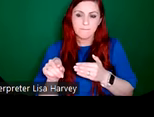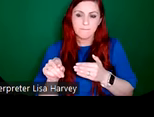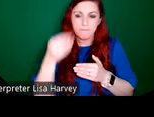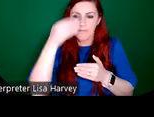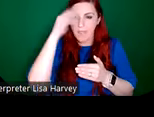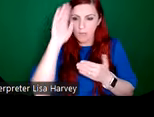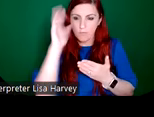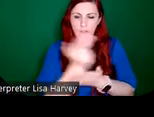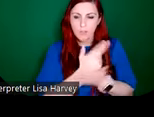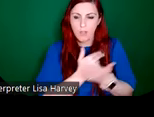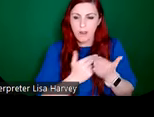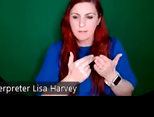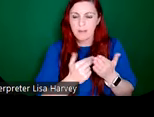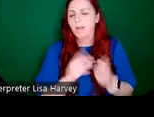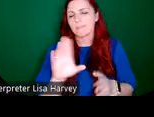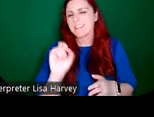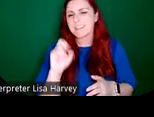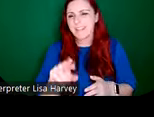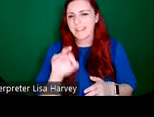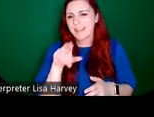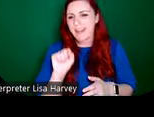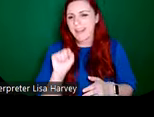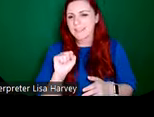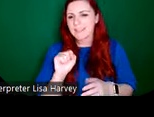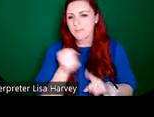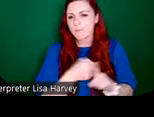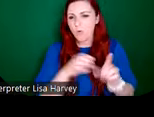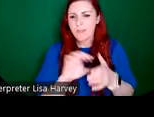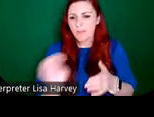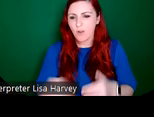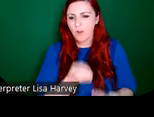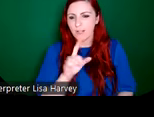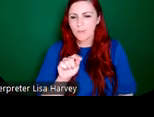Crafts or the Irish stained glass movement in the early 20th century. And what